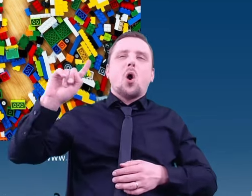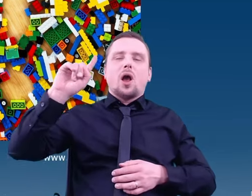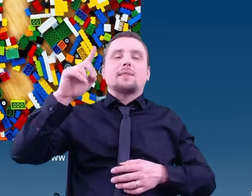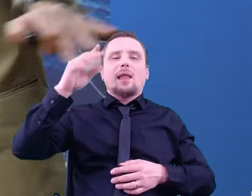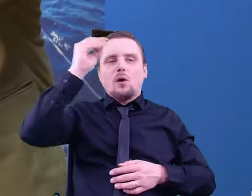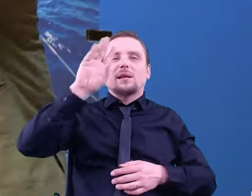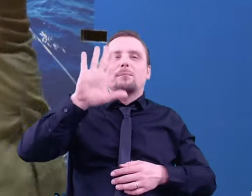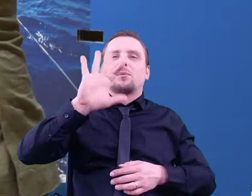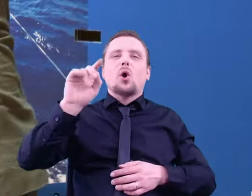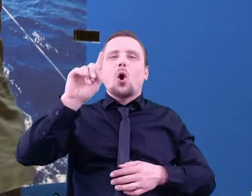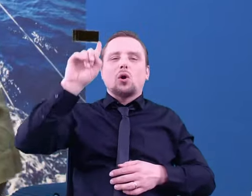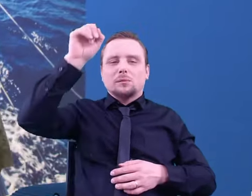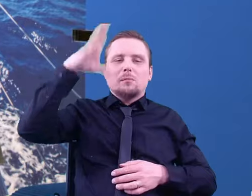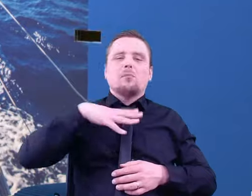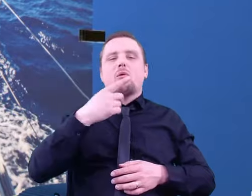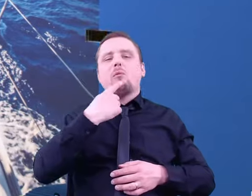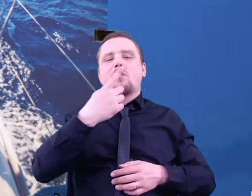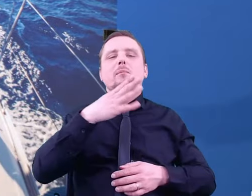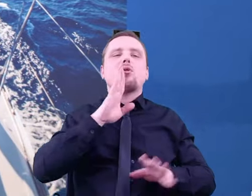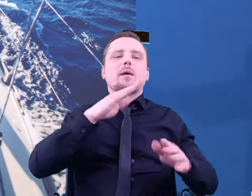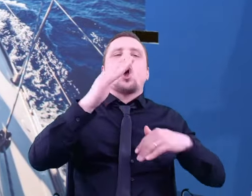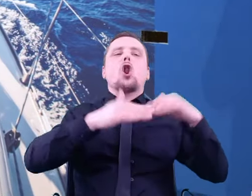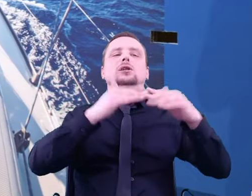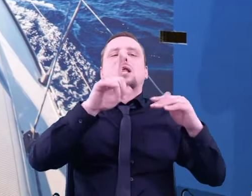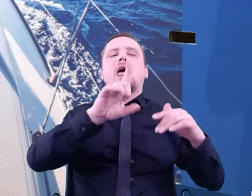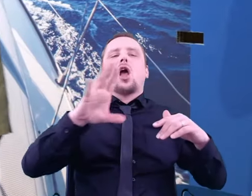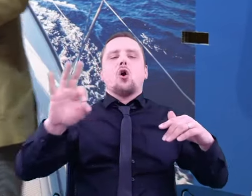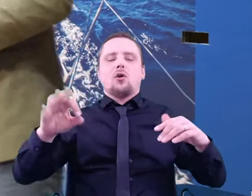Let’s imagine that we have Lego bricks all over the floor here, scattered randomly.